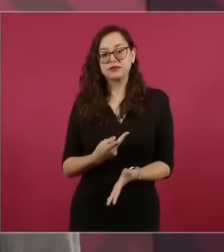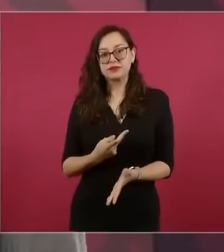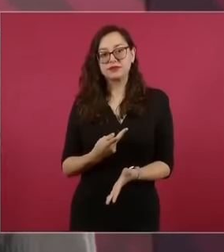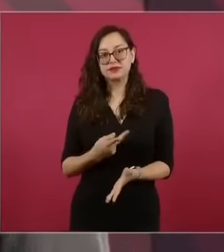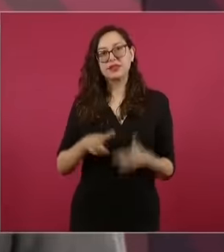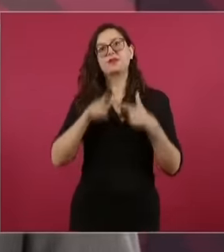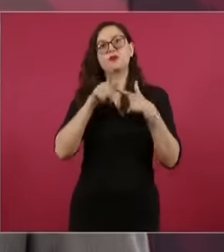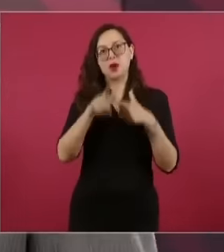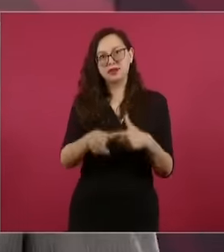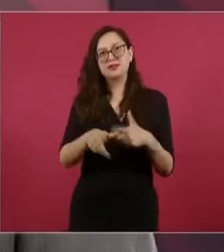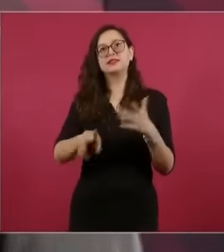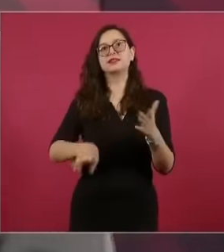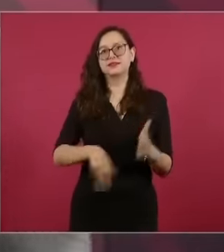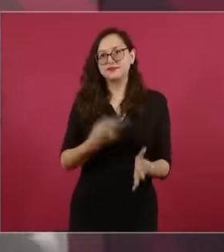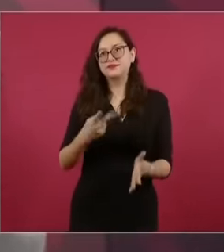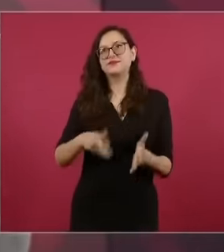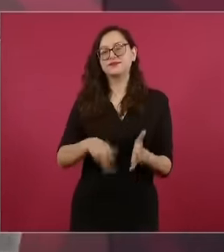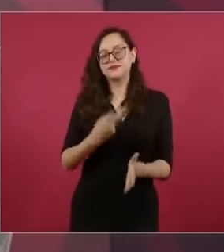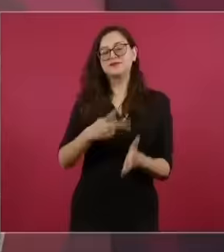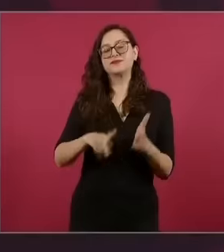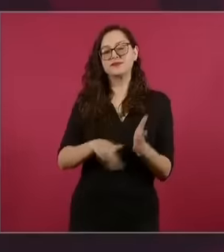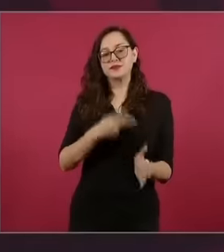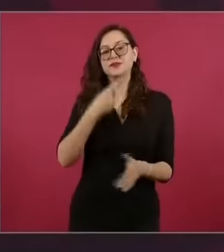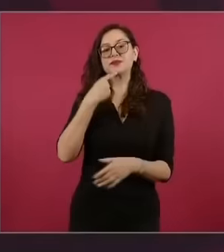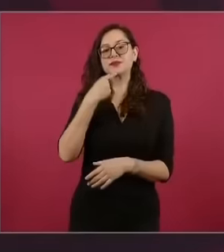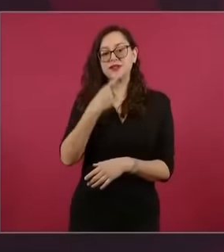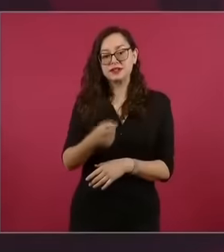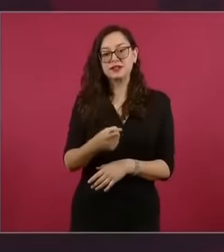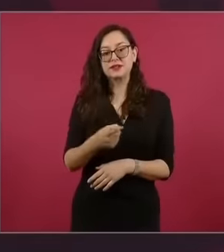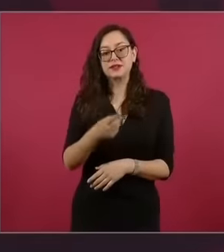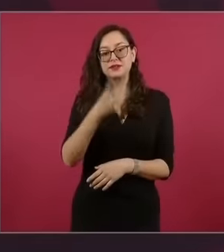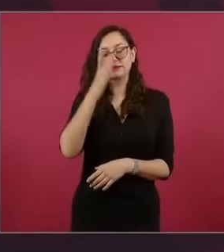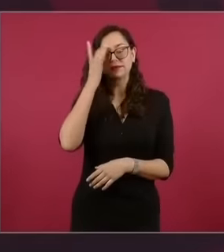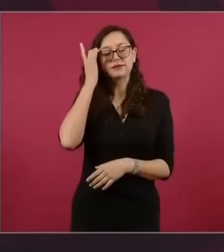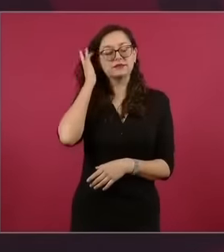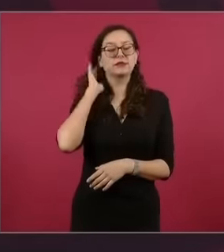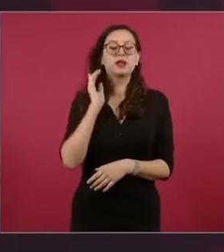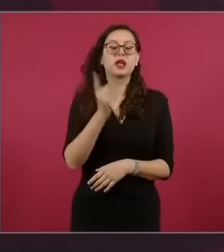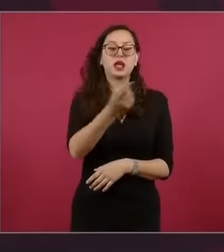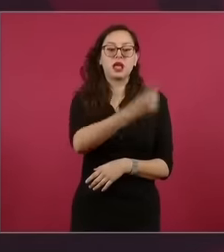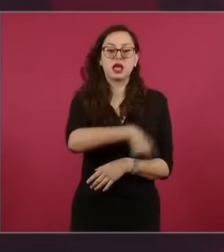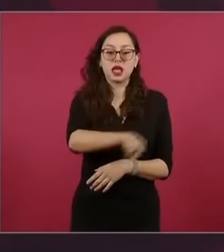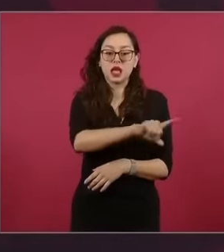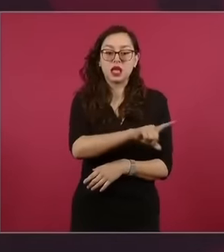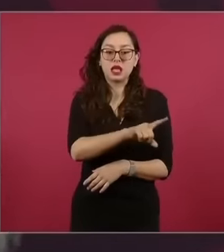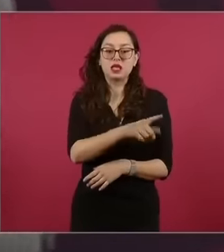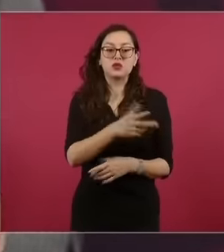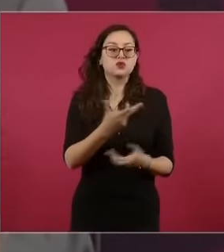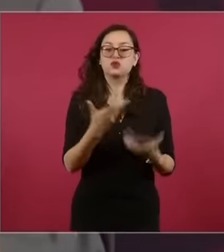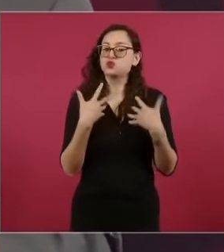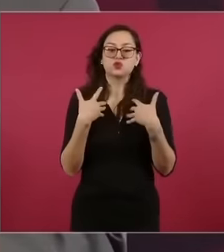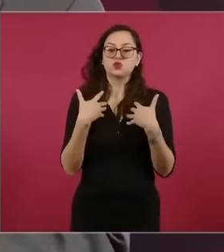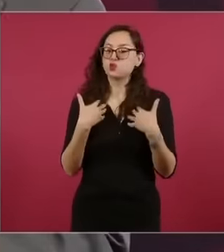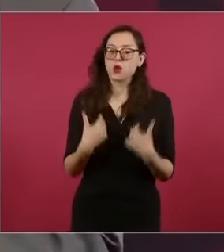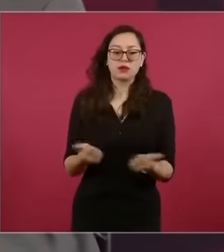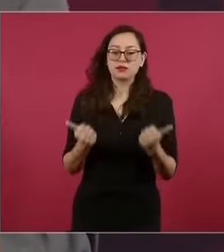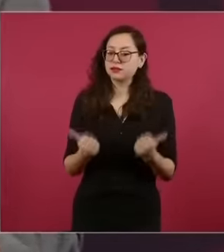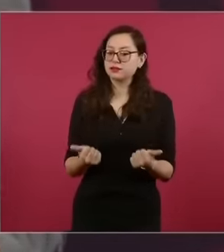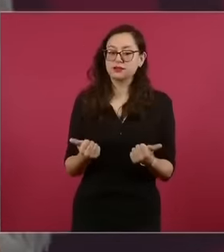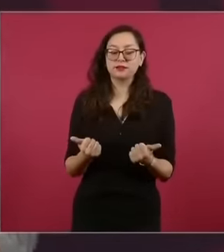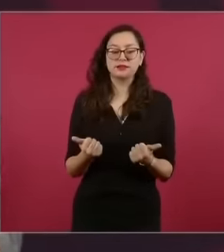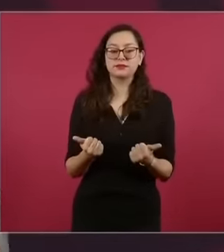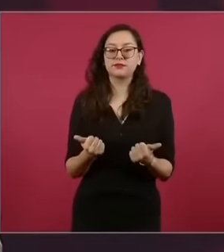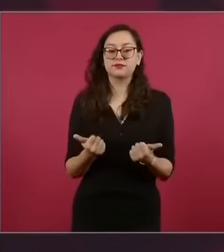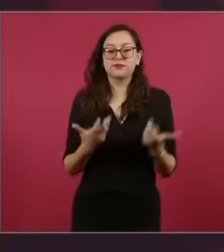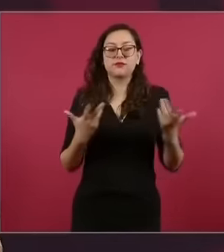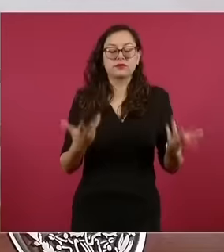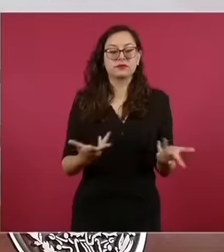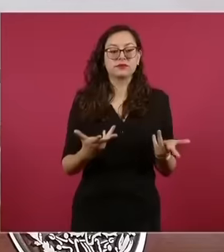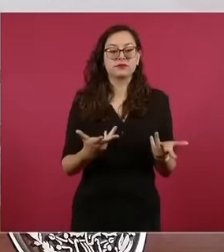saying because they do not internalize it for them, the people did not